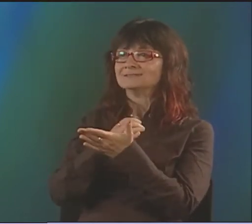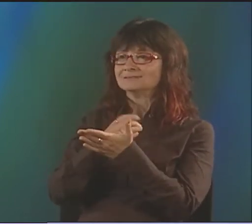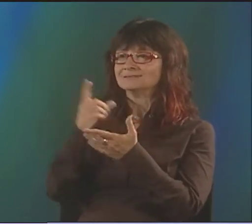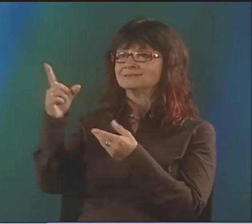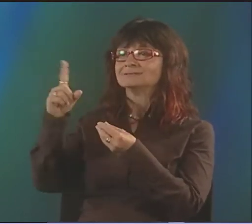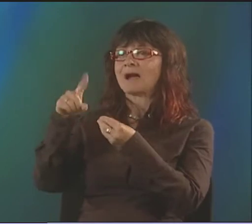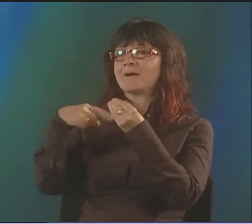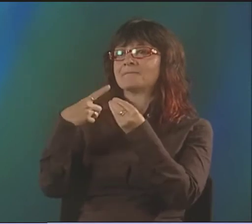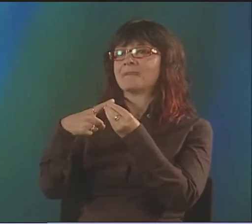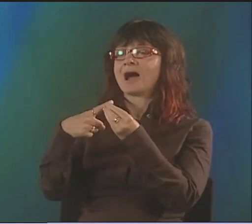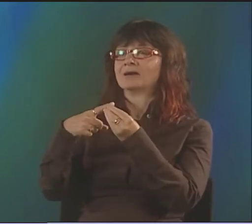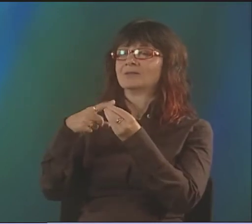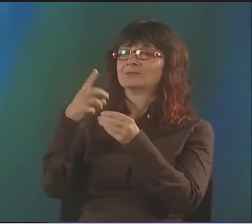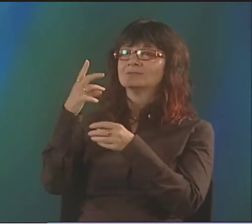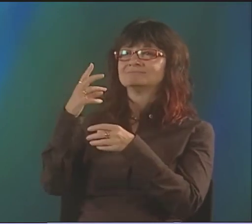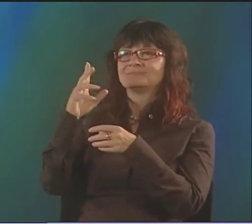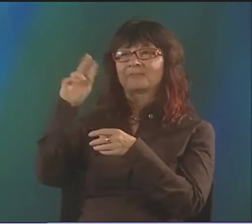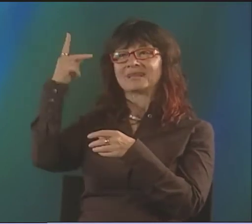I WAS STUDYING...